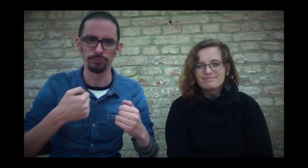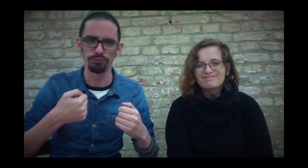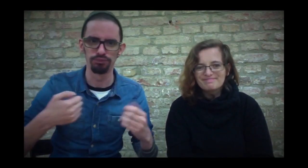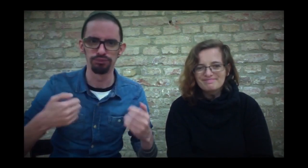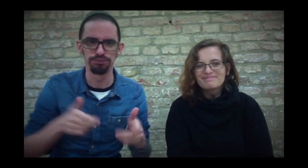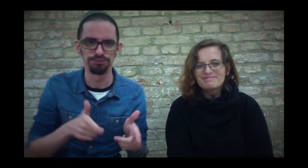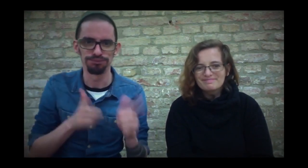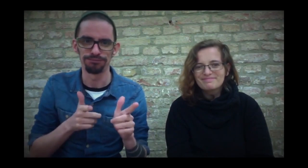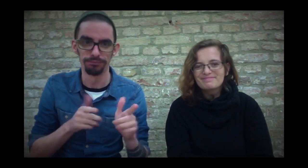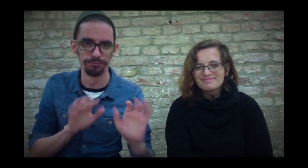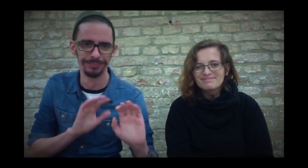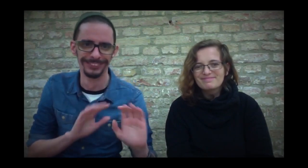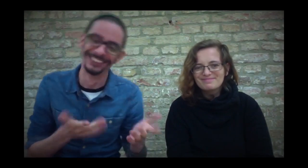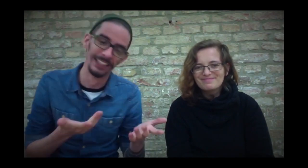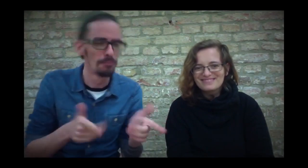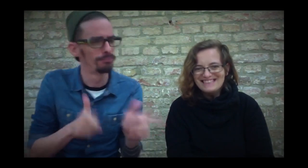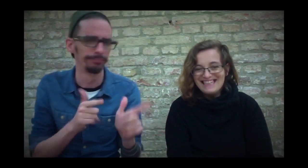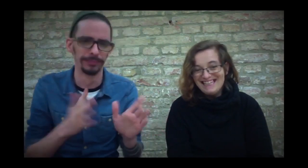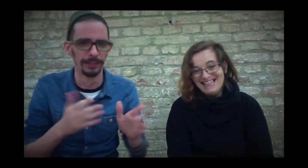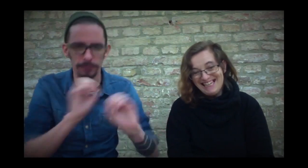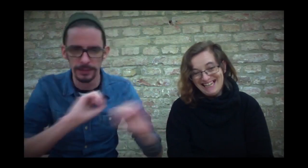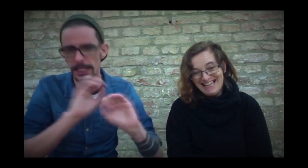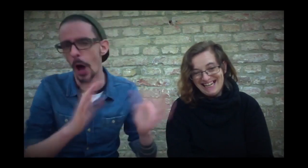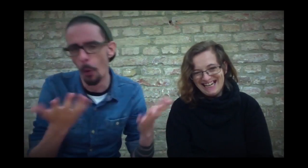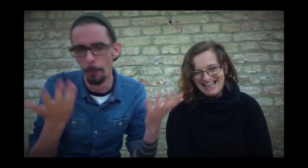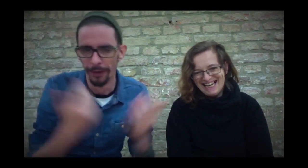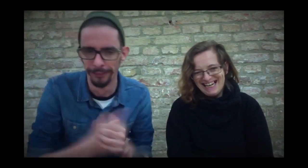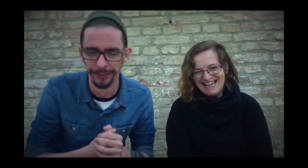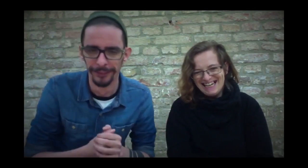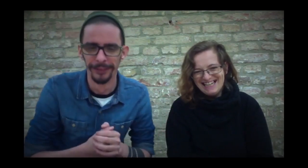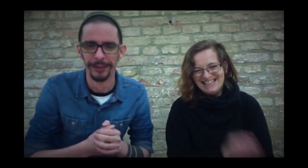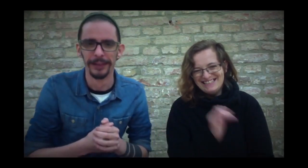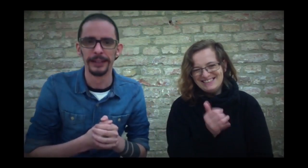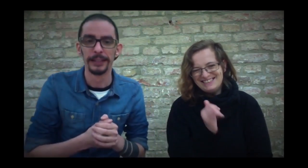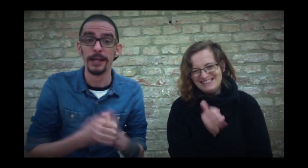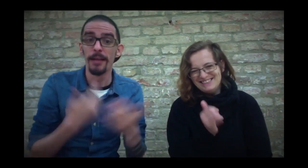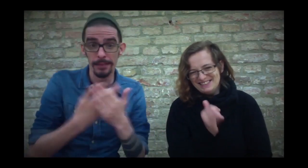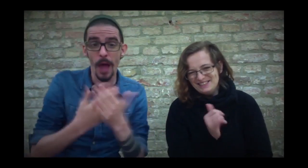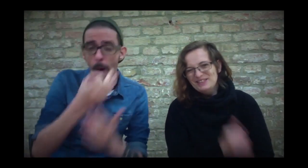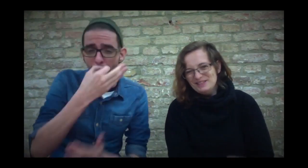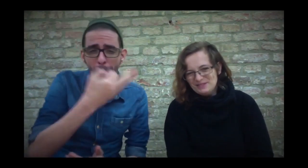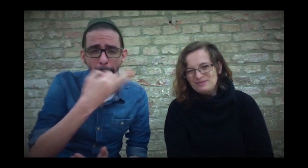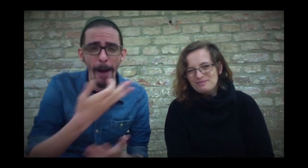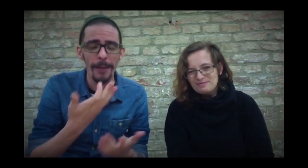The rifles are drawn, no, of course not, the spells are drawn and conjured up.